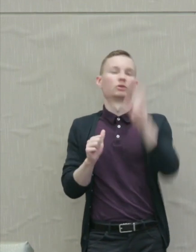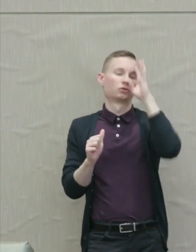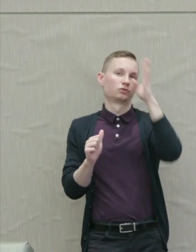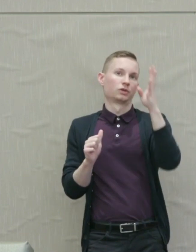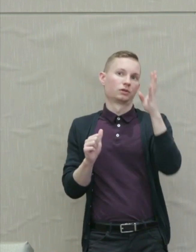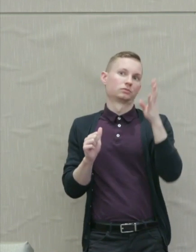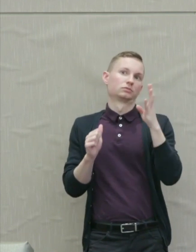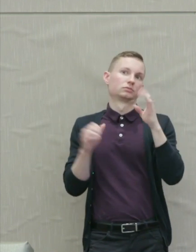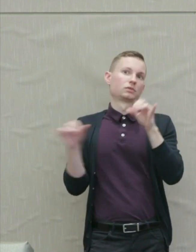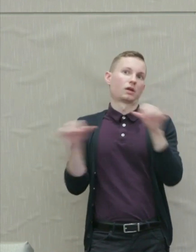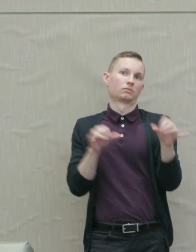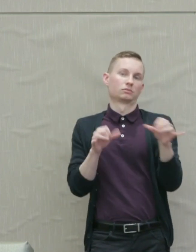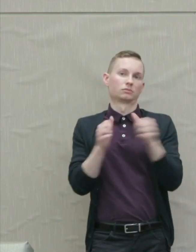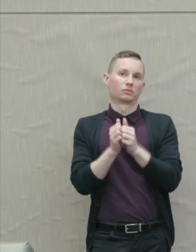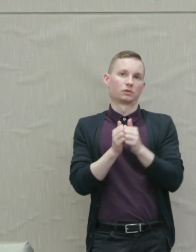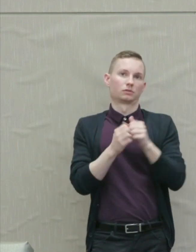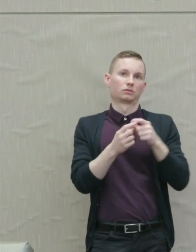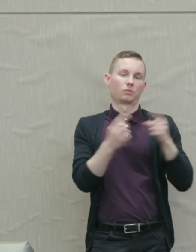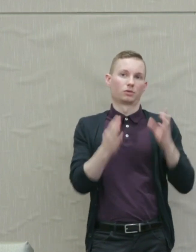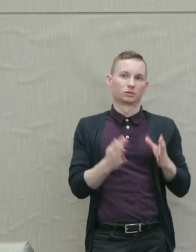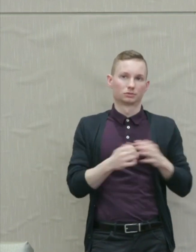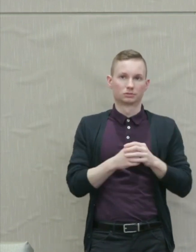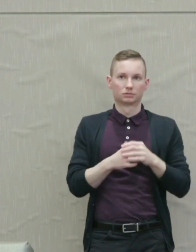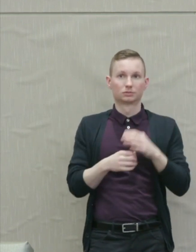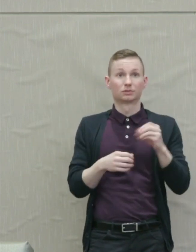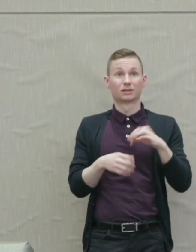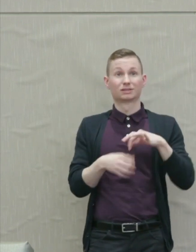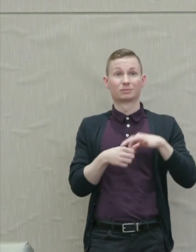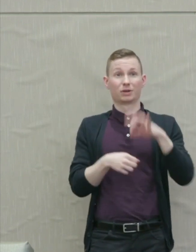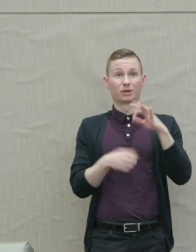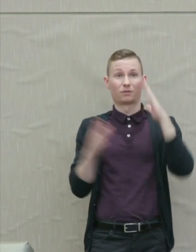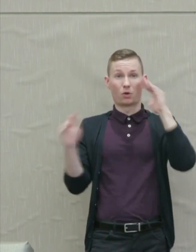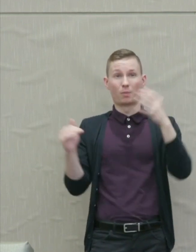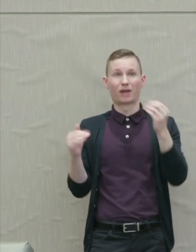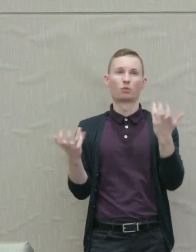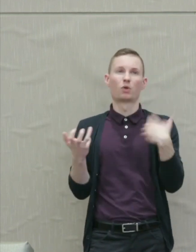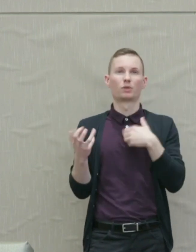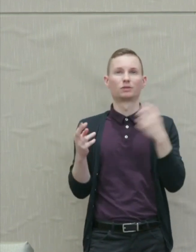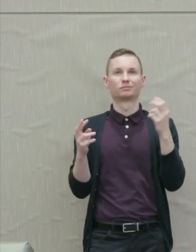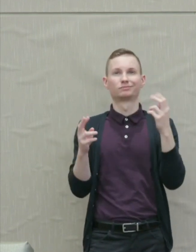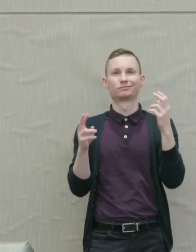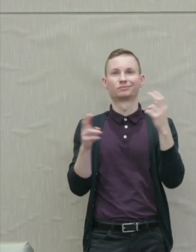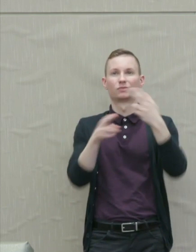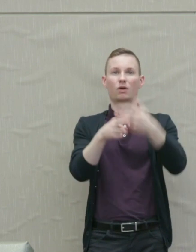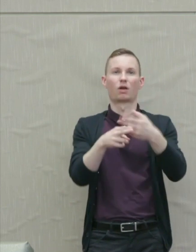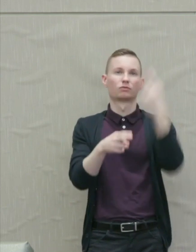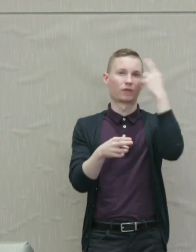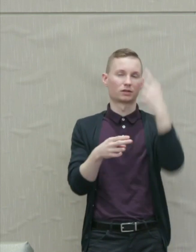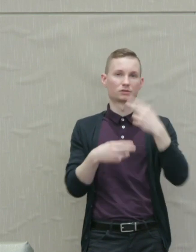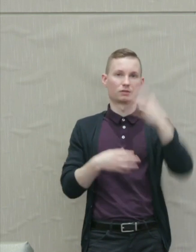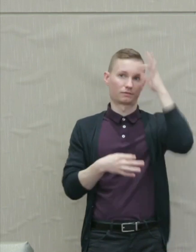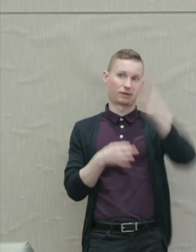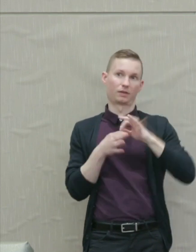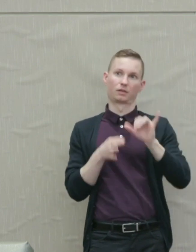In a spirit of hope and what we could call rational faith. It's a different goal.